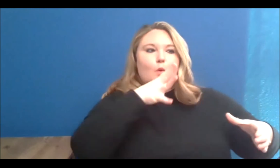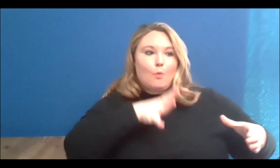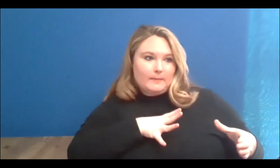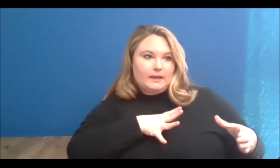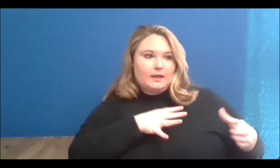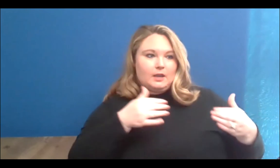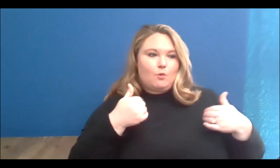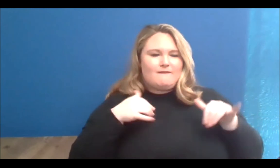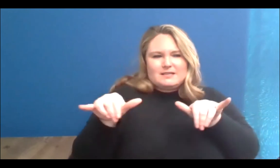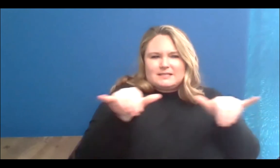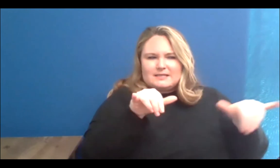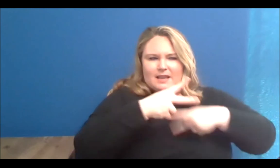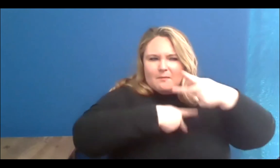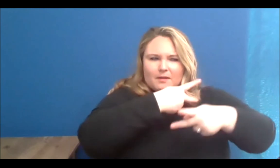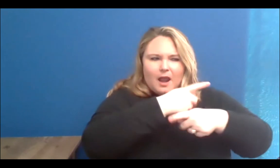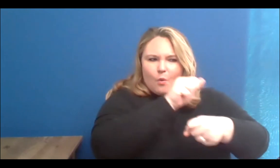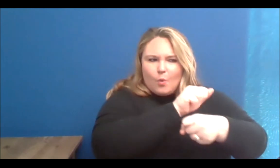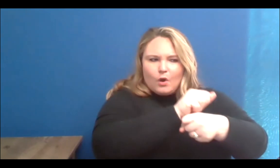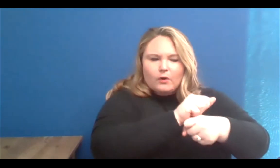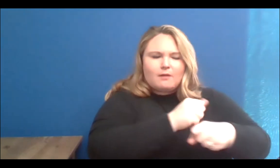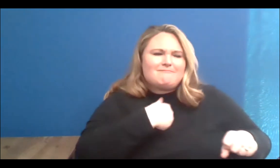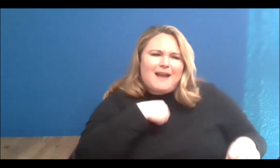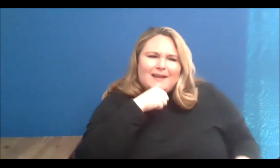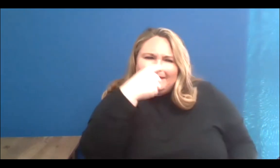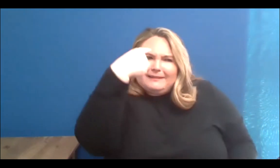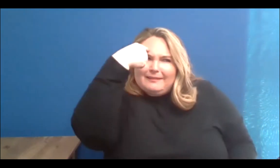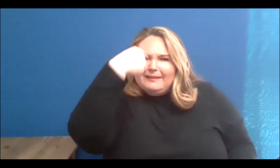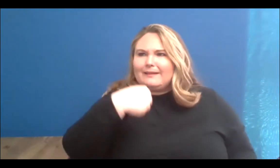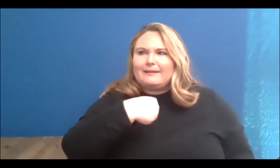in that way, I didn't really see myself being the person to put together an